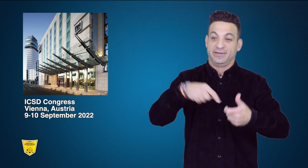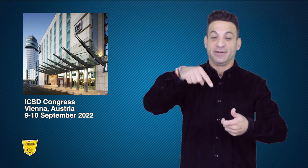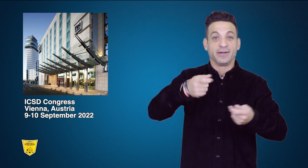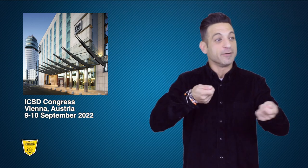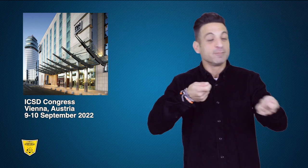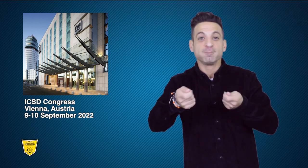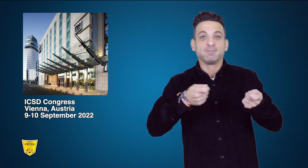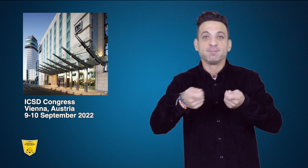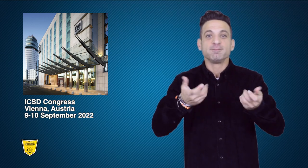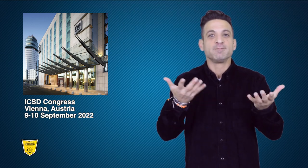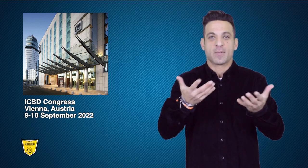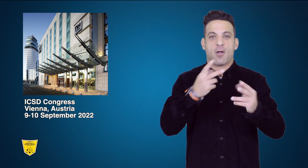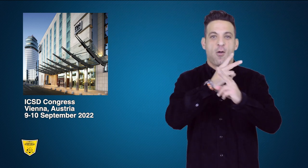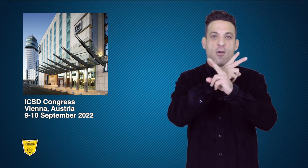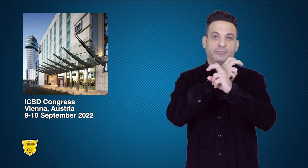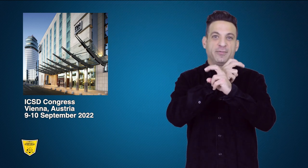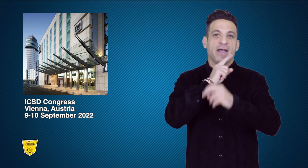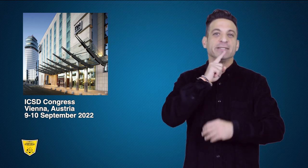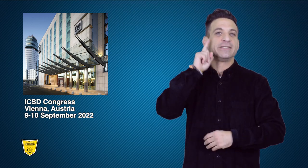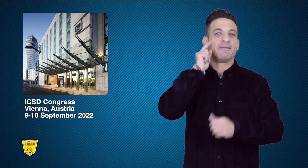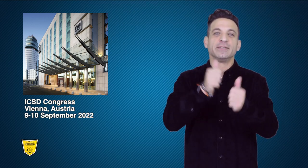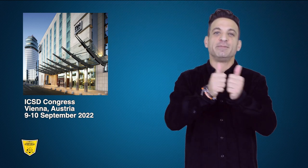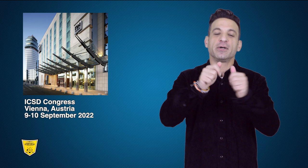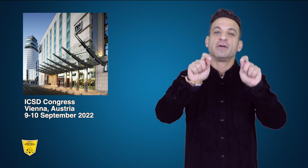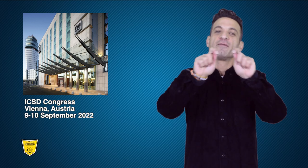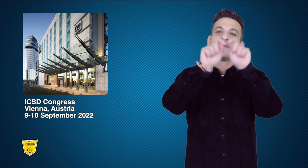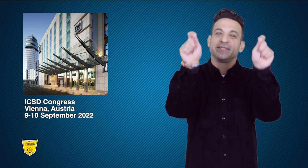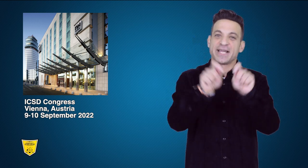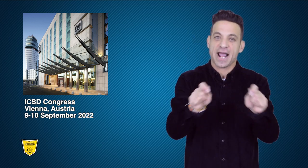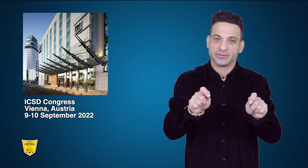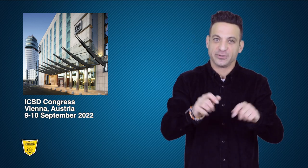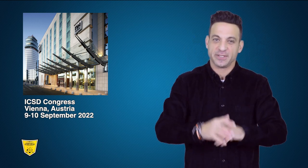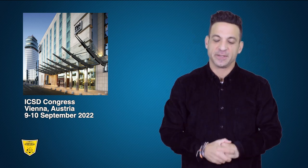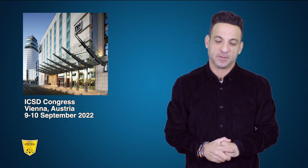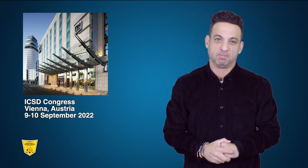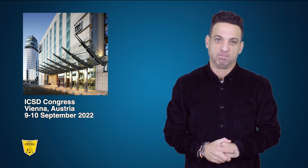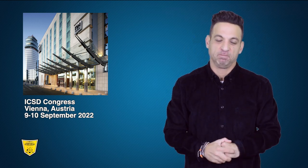and it was hosted by the Austria Deaf Sports Federation.